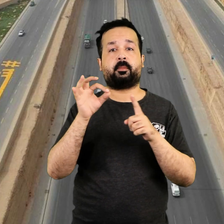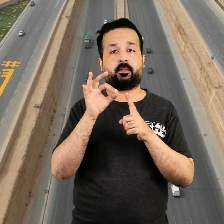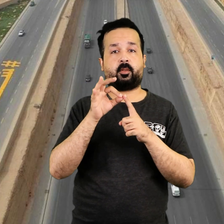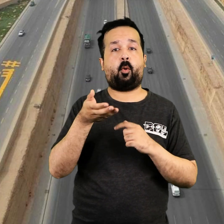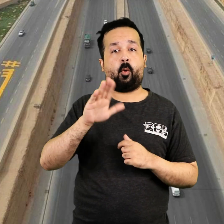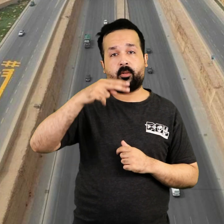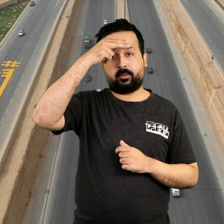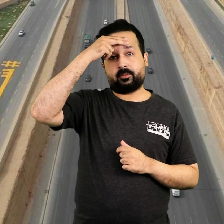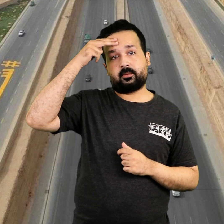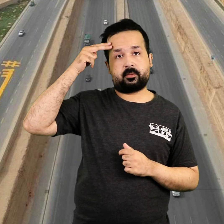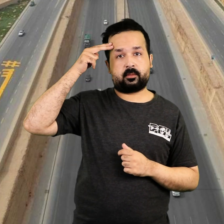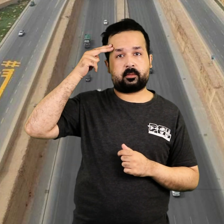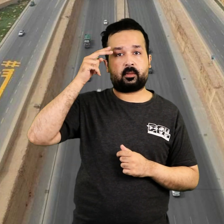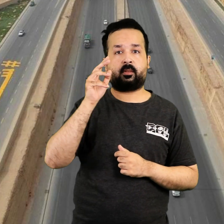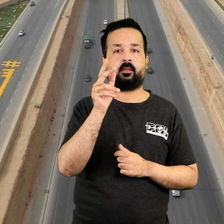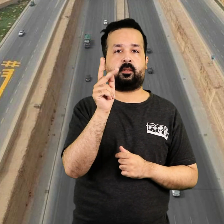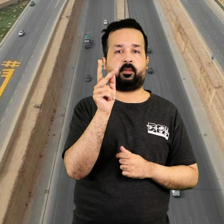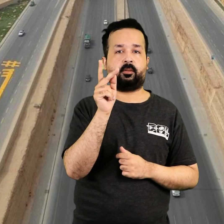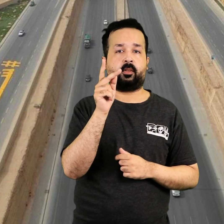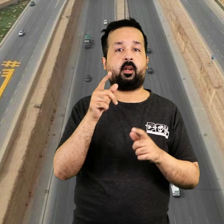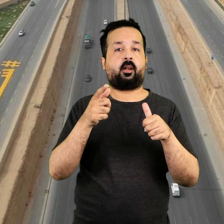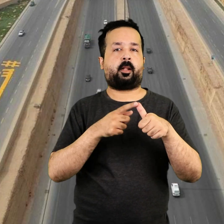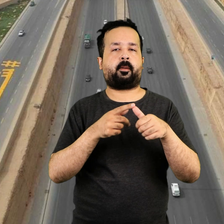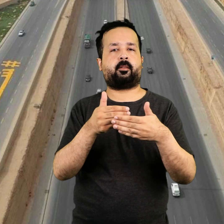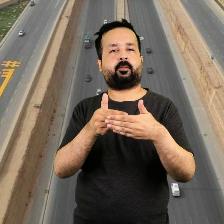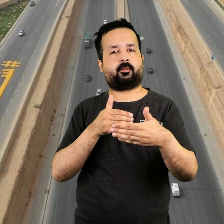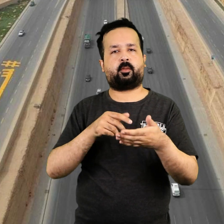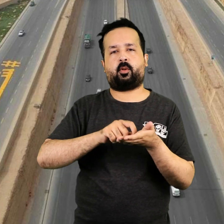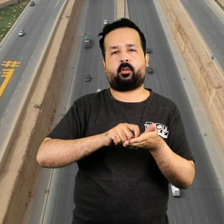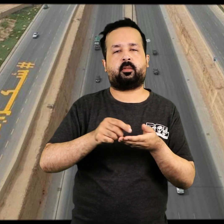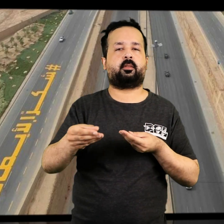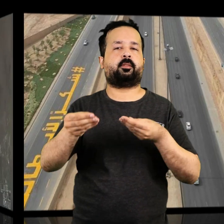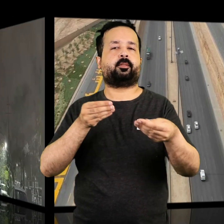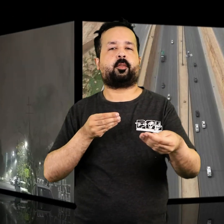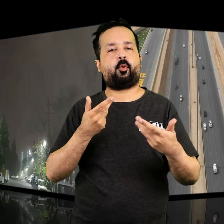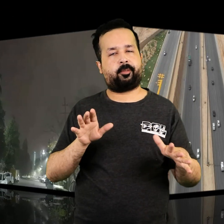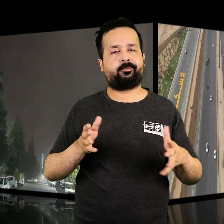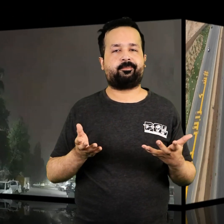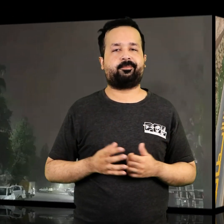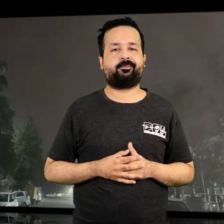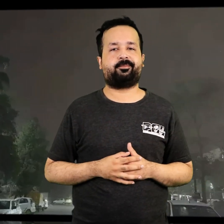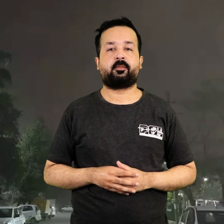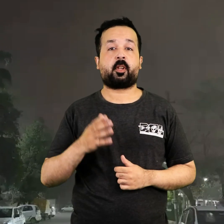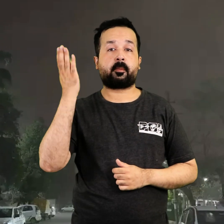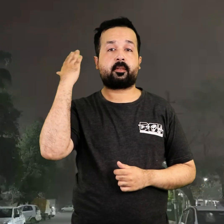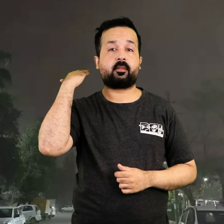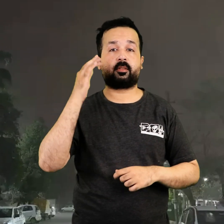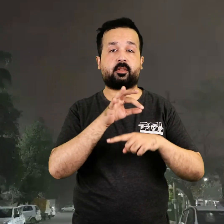Interior Minister of Pakistan and the Saudi Deputy Defense Minister signed the memorandum of understanding.